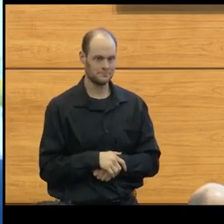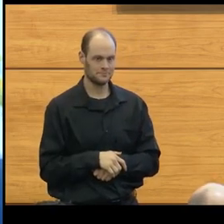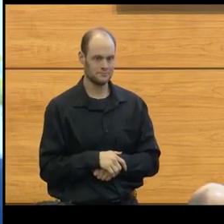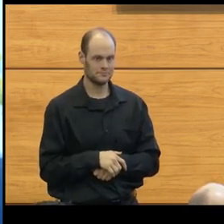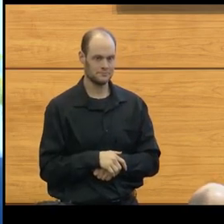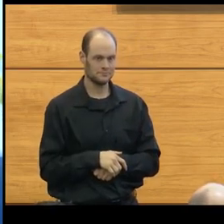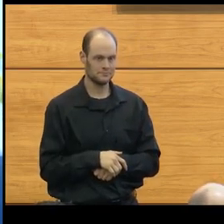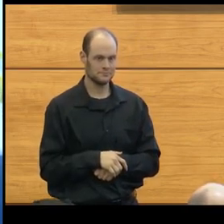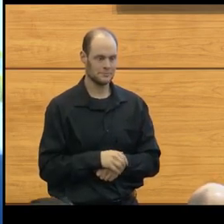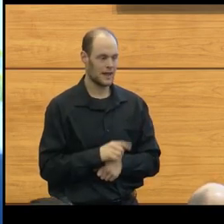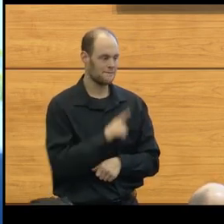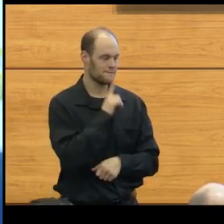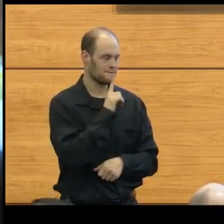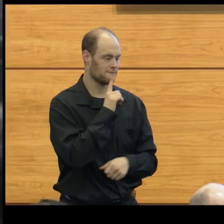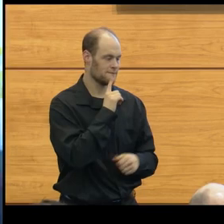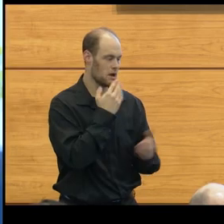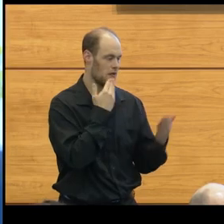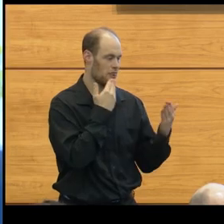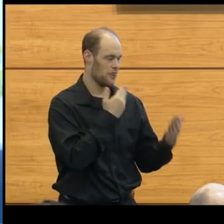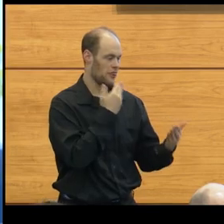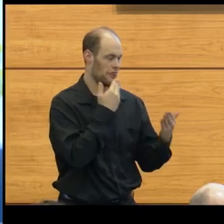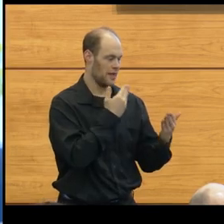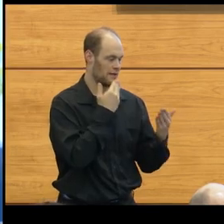We're very thankful to have you.